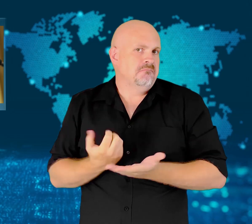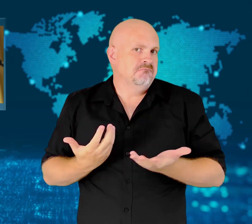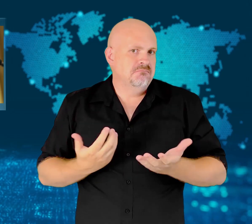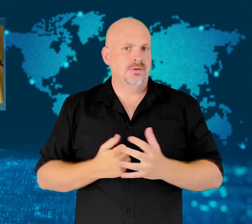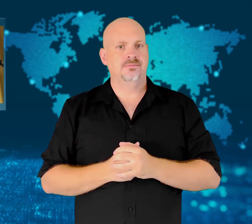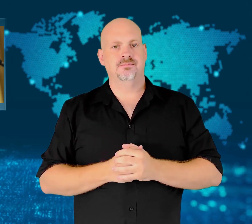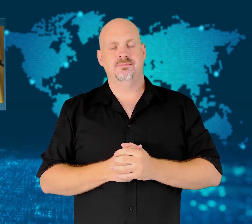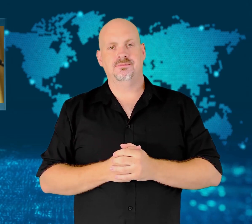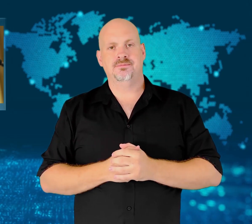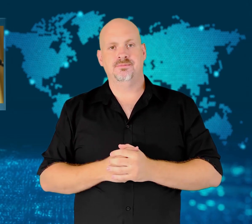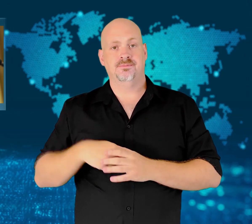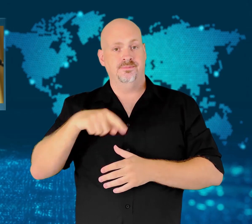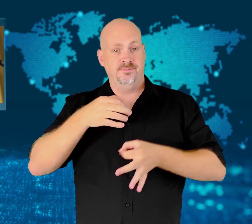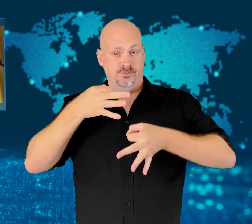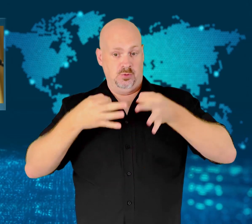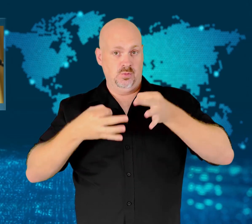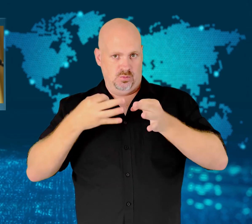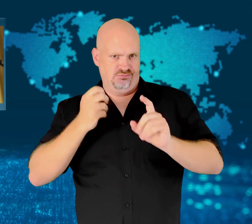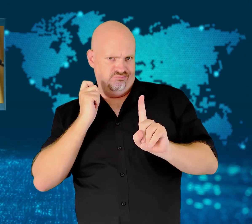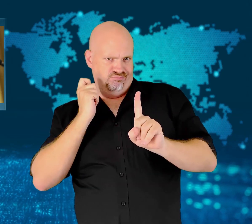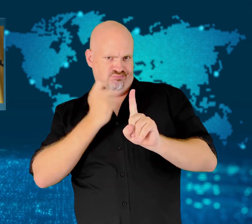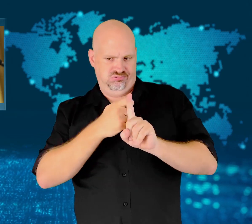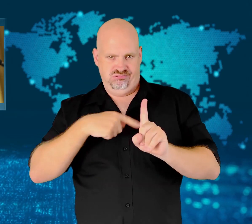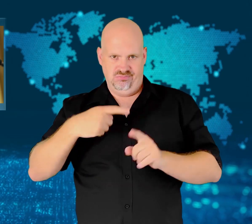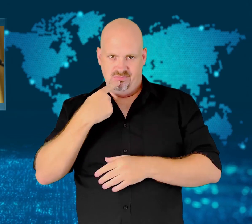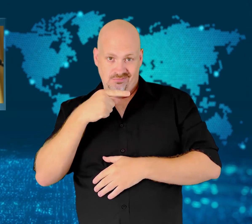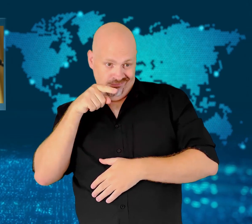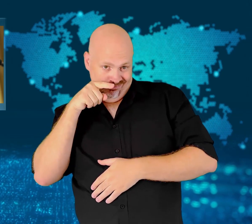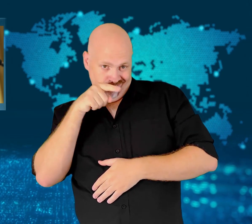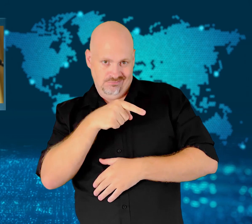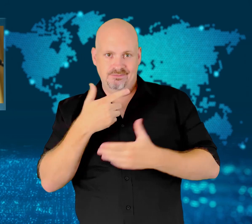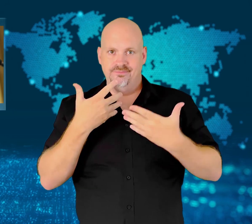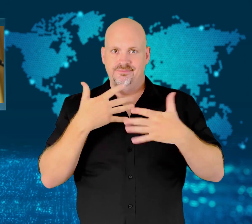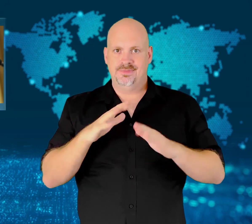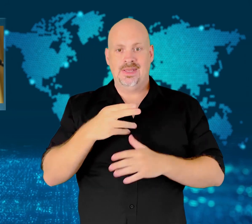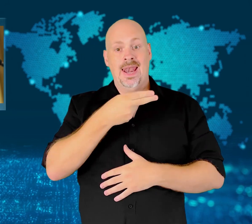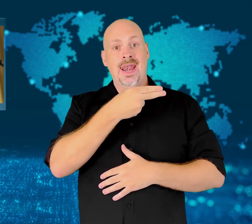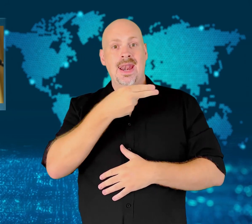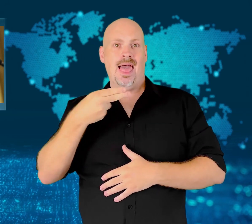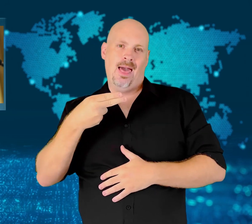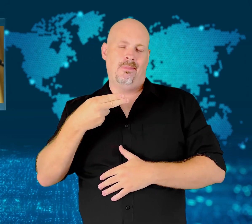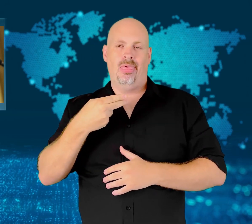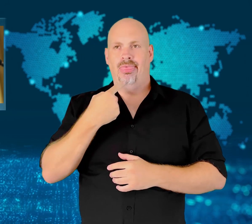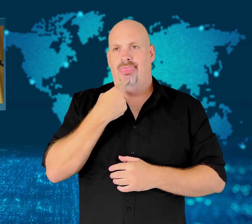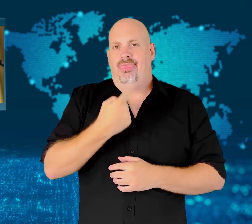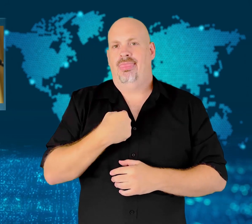He said he had weapons and ammunition in case Germany collapsed.